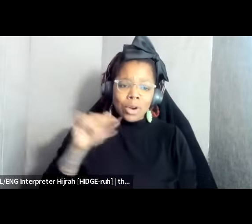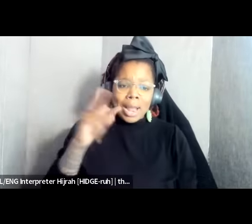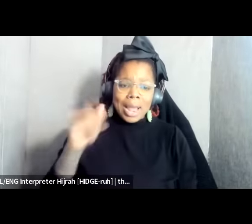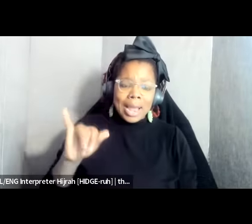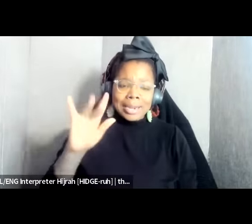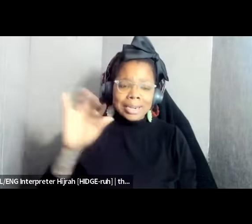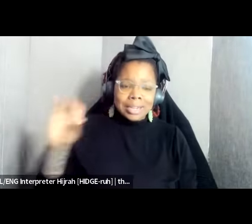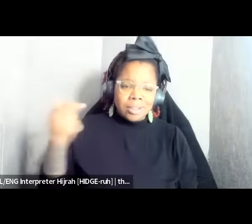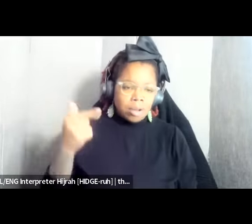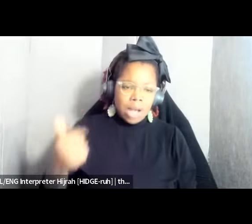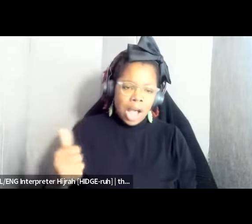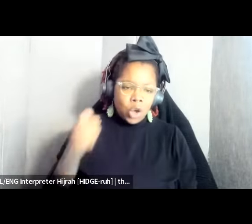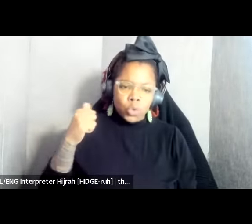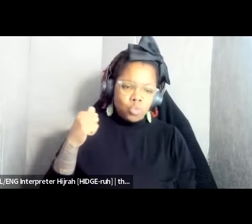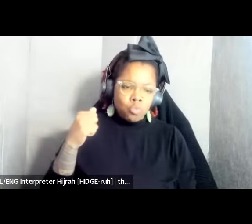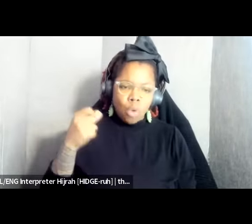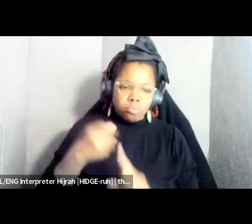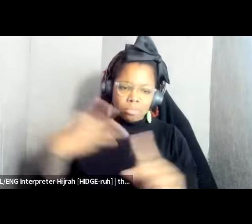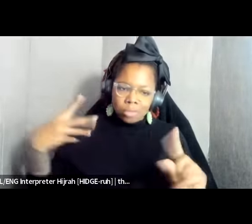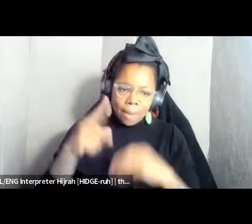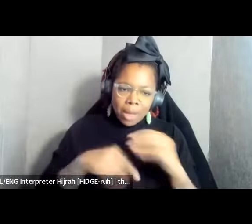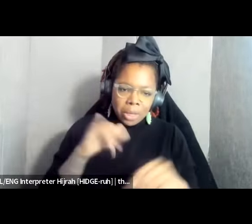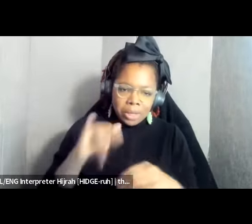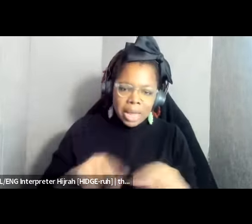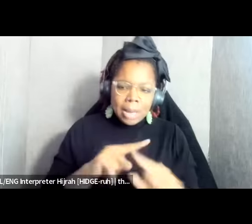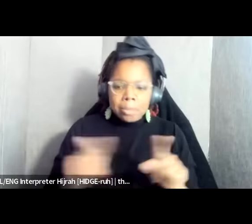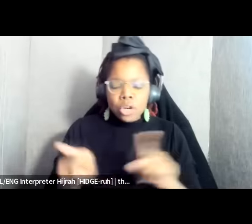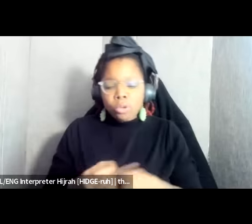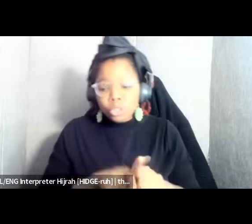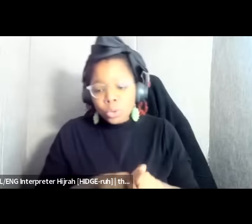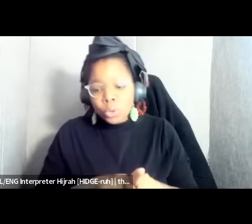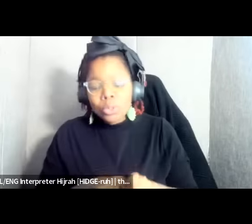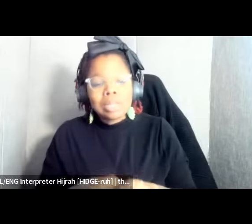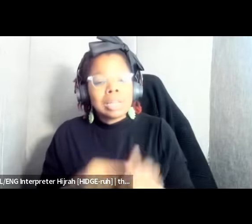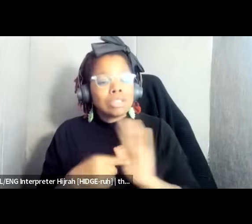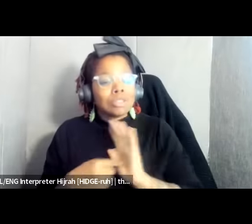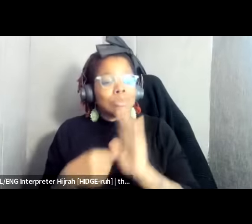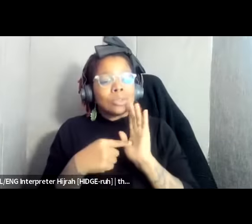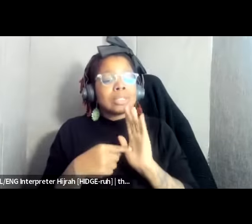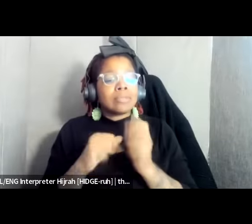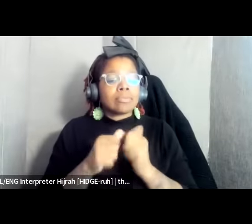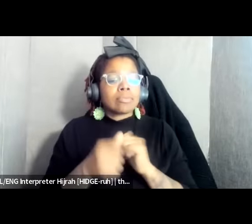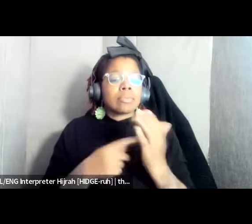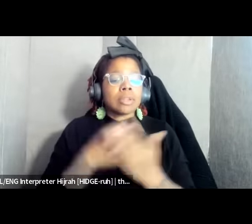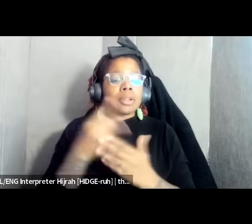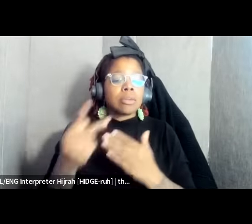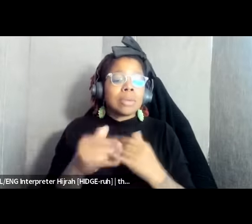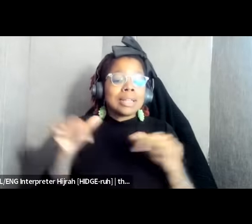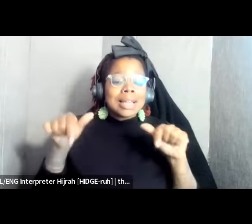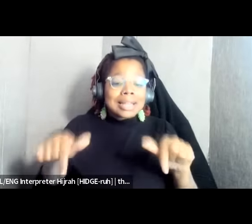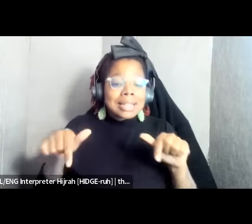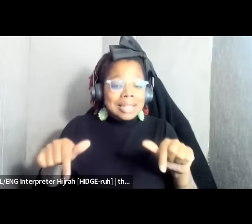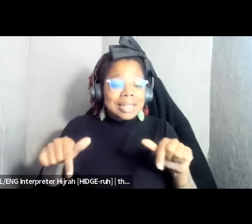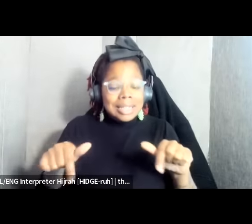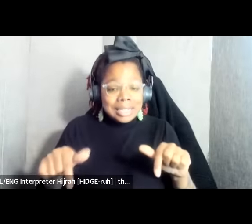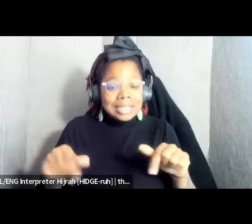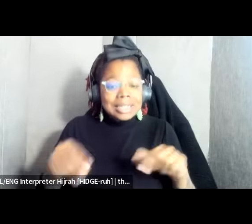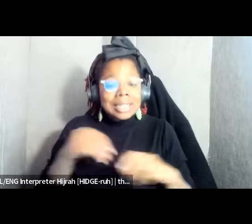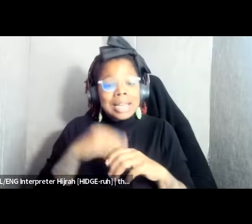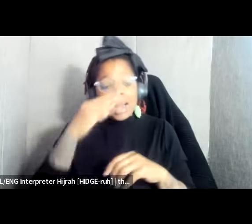hole around that but it's also you know exposing how programs like these in a in a black city um